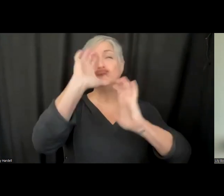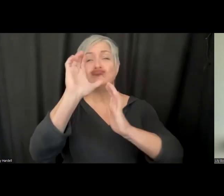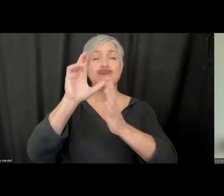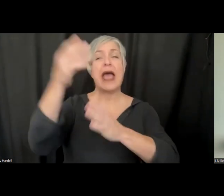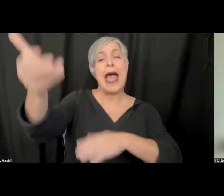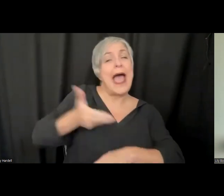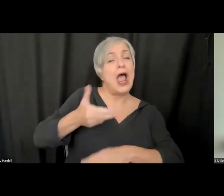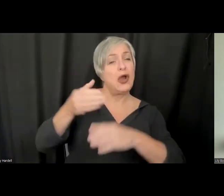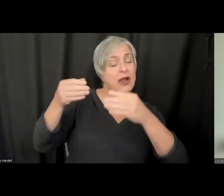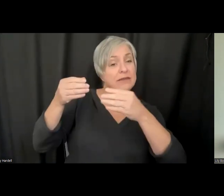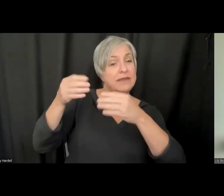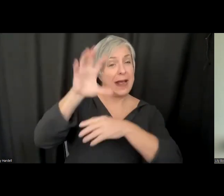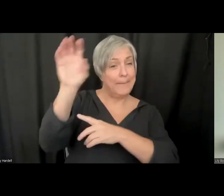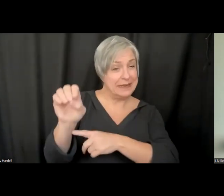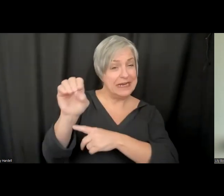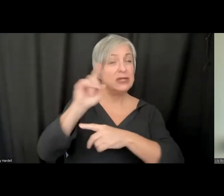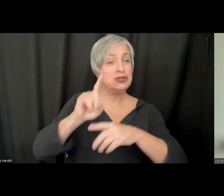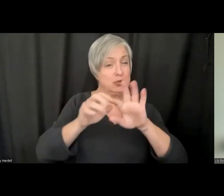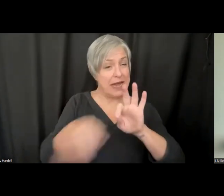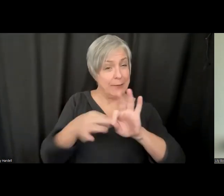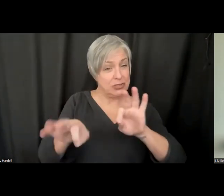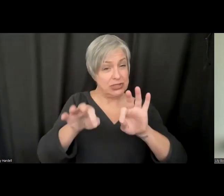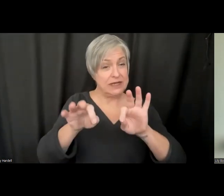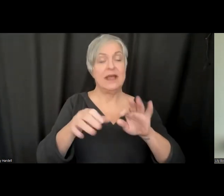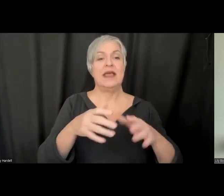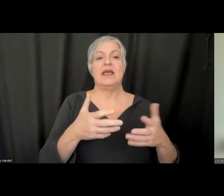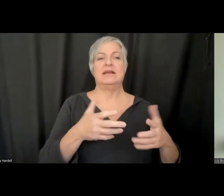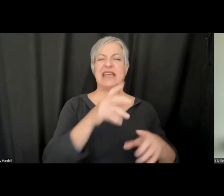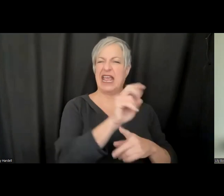XR experience, what would that look like? And some of the gaps